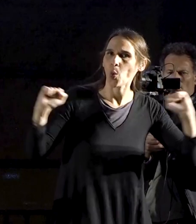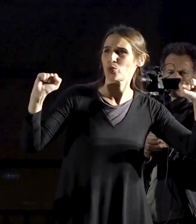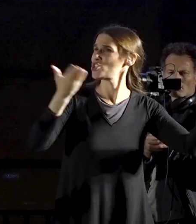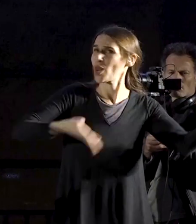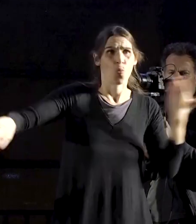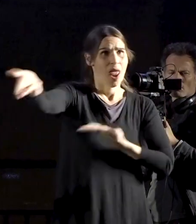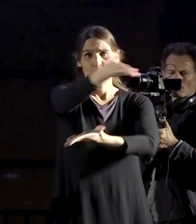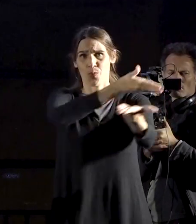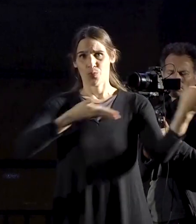of all citizens!